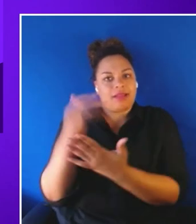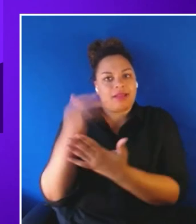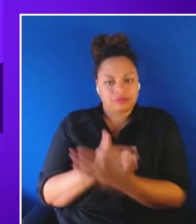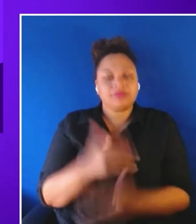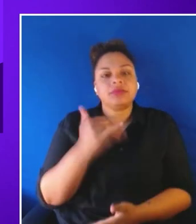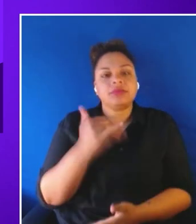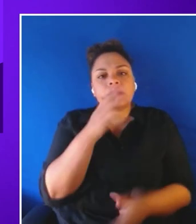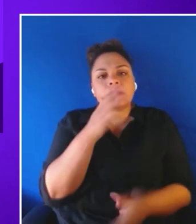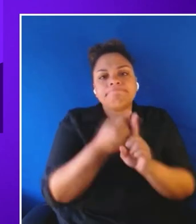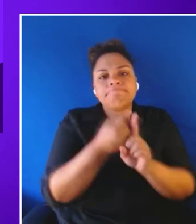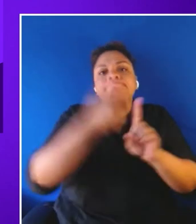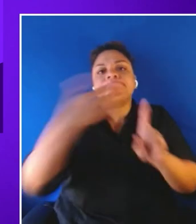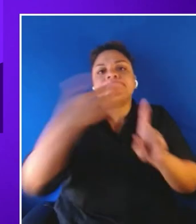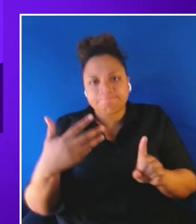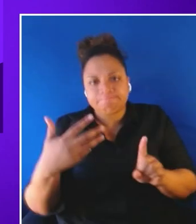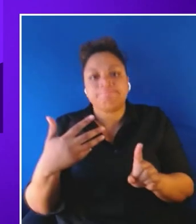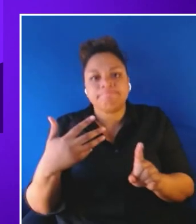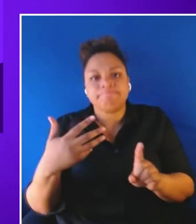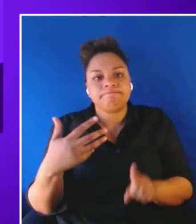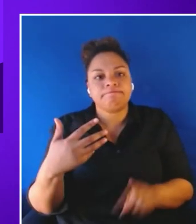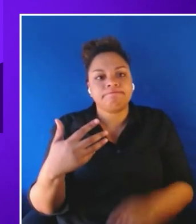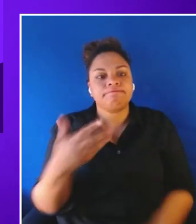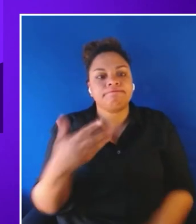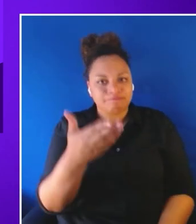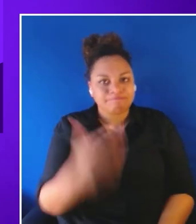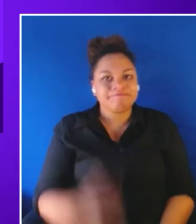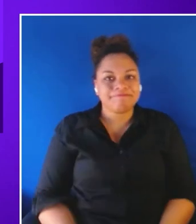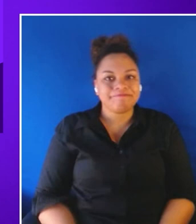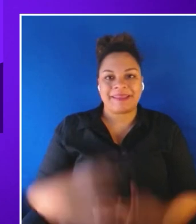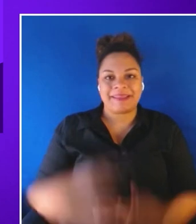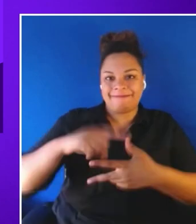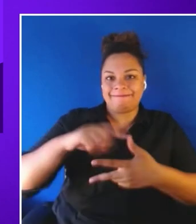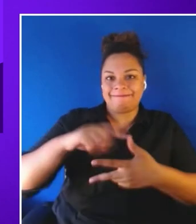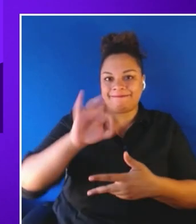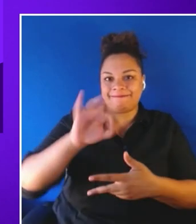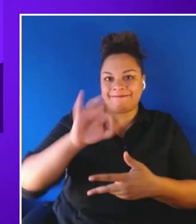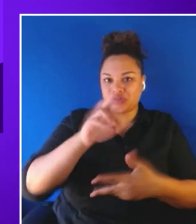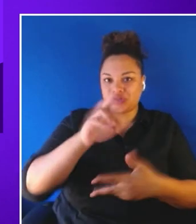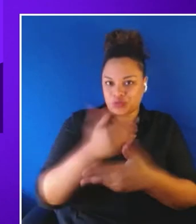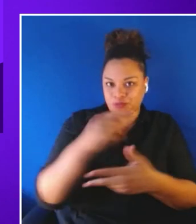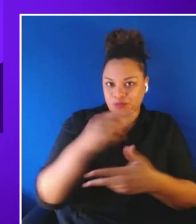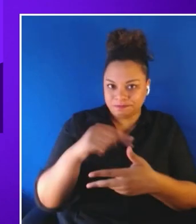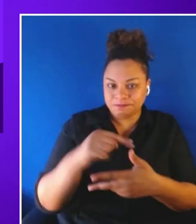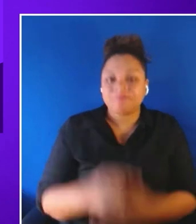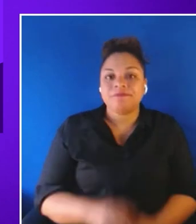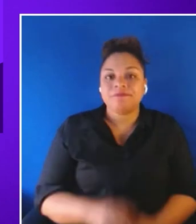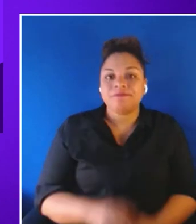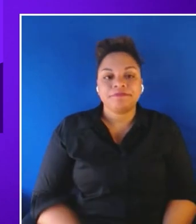on these features. Okay so the first example that I am bringing today is a new feature,